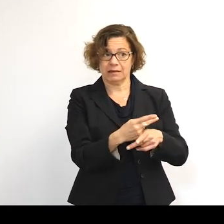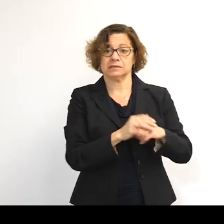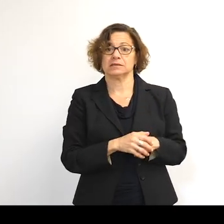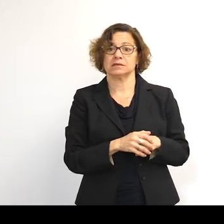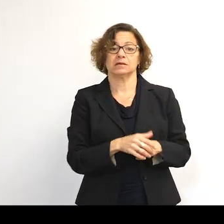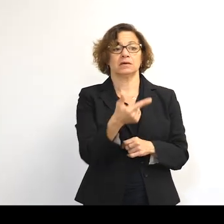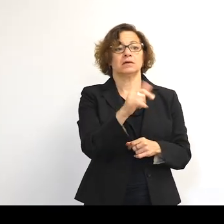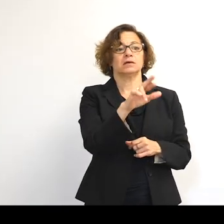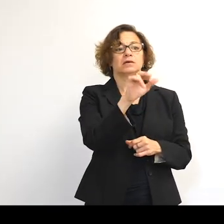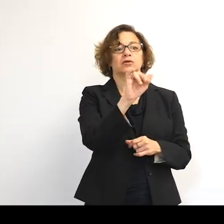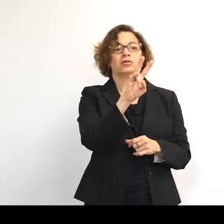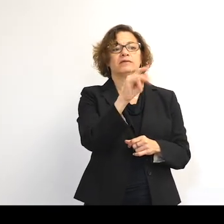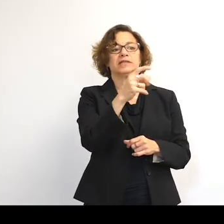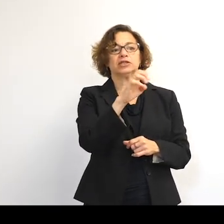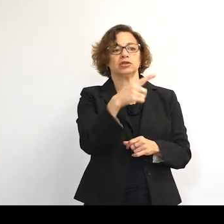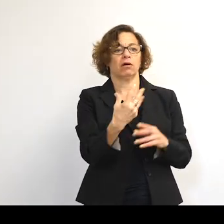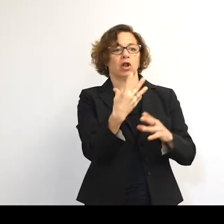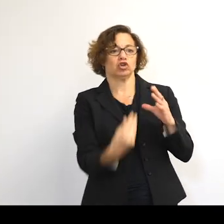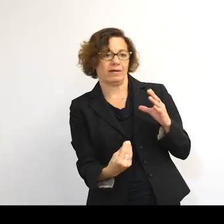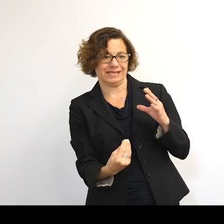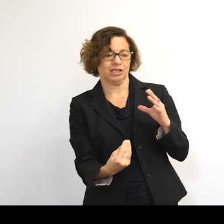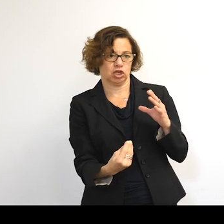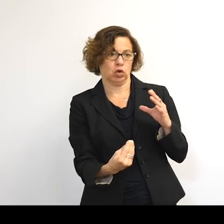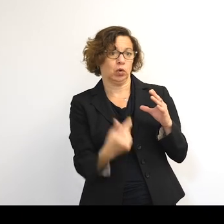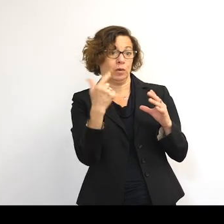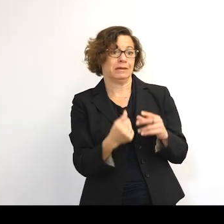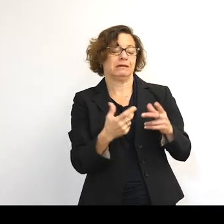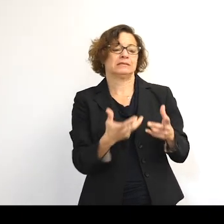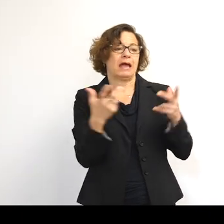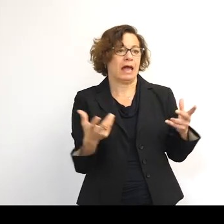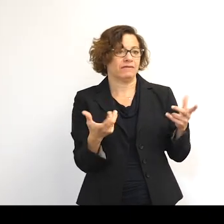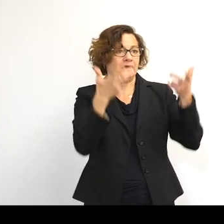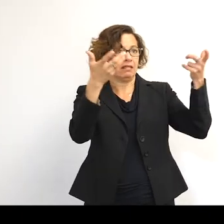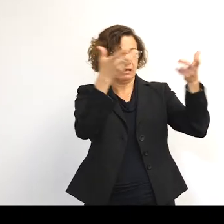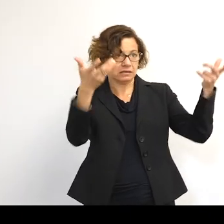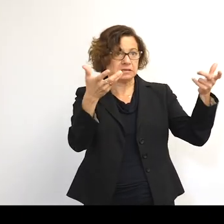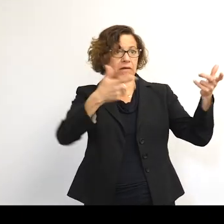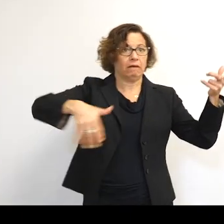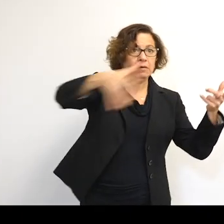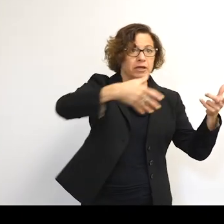gravitational forces, so forces due to heavy massive objects being around us.